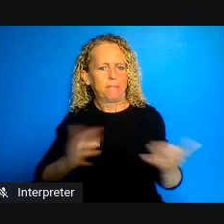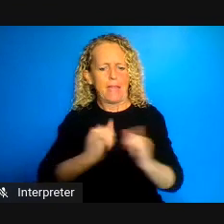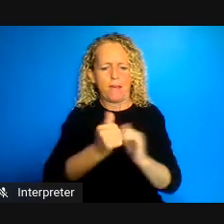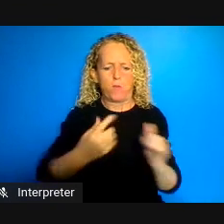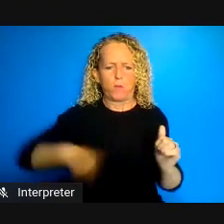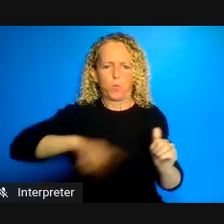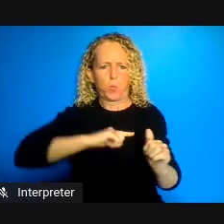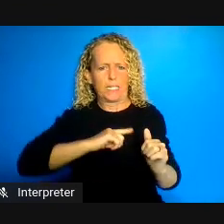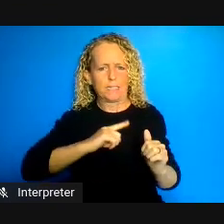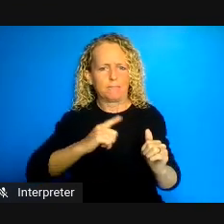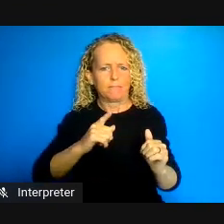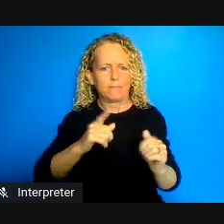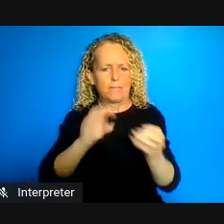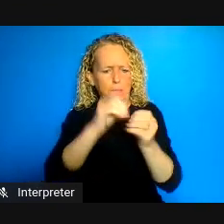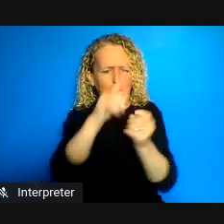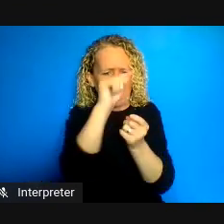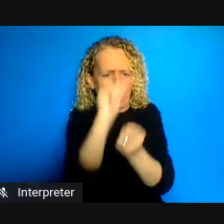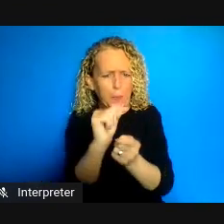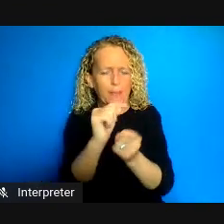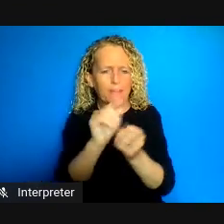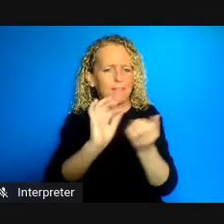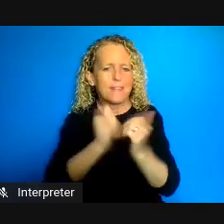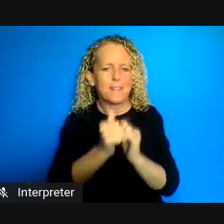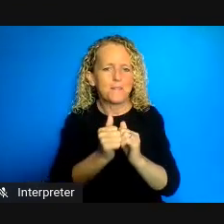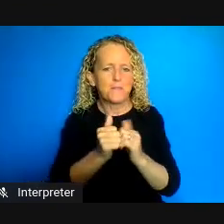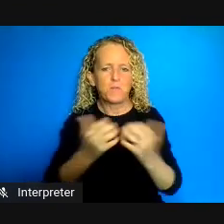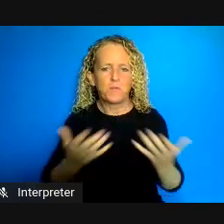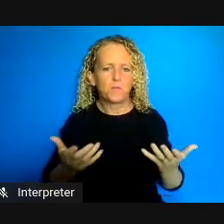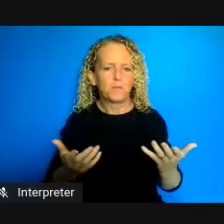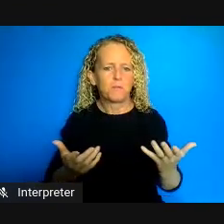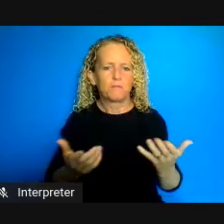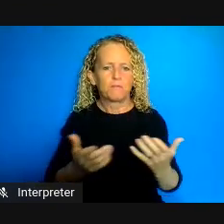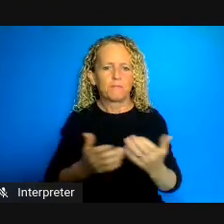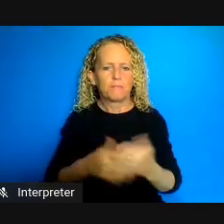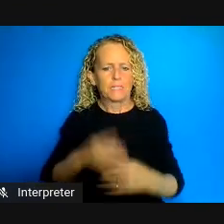because because the virus cannot really be contained within the prison walls